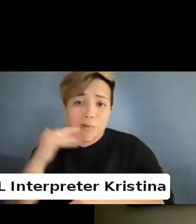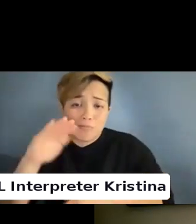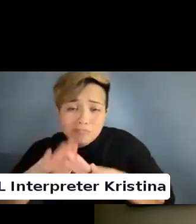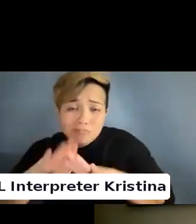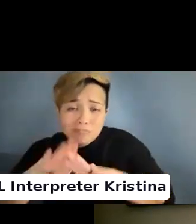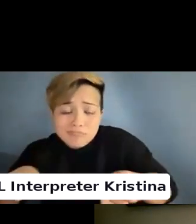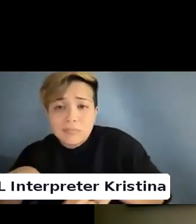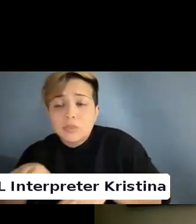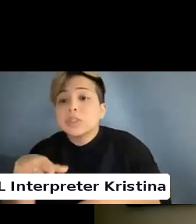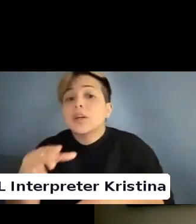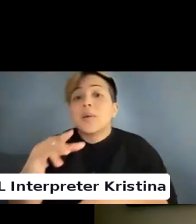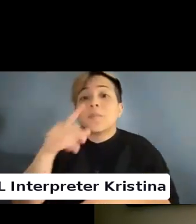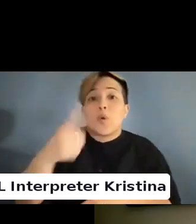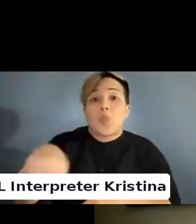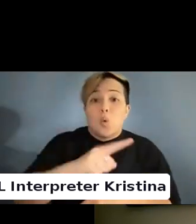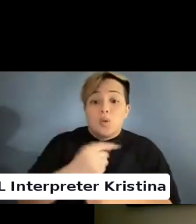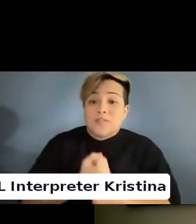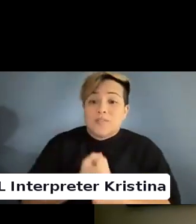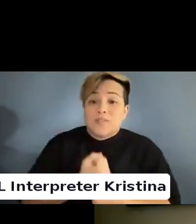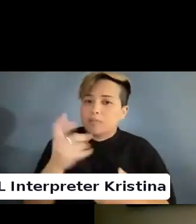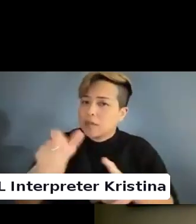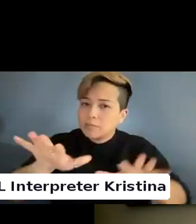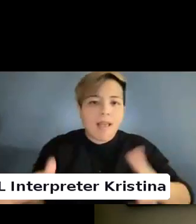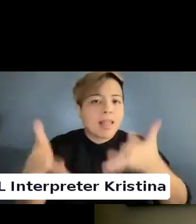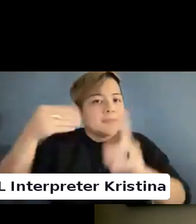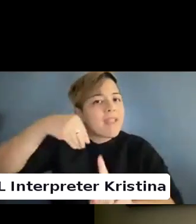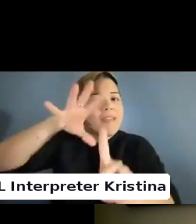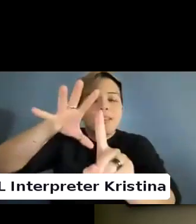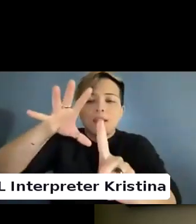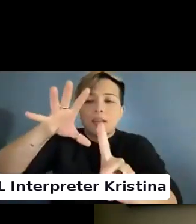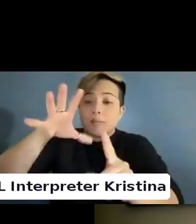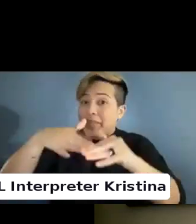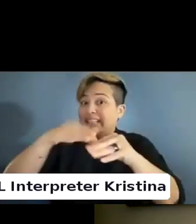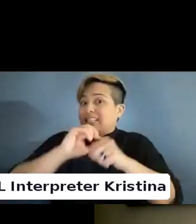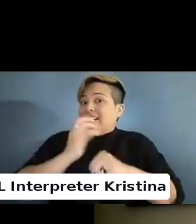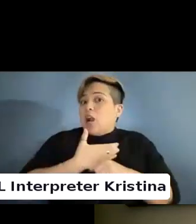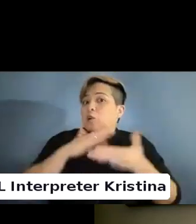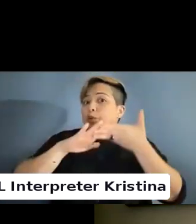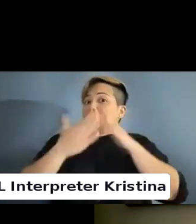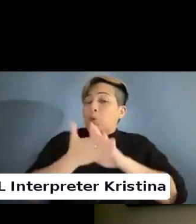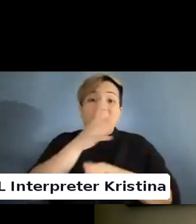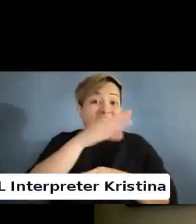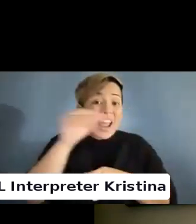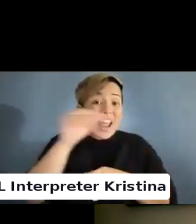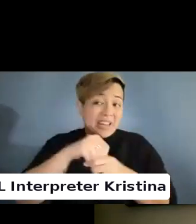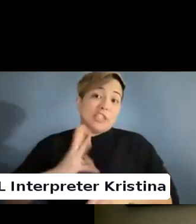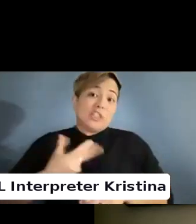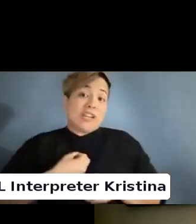For those voices to also be elevated at least in our community and in the trans community.